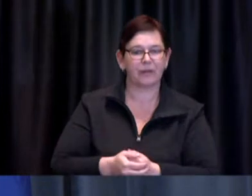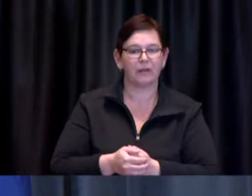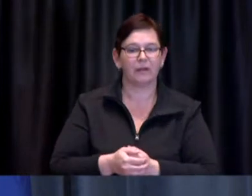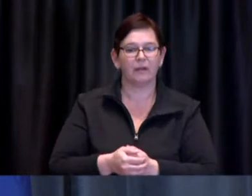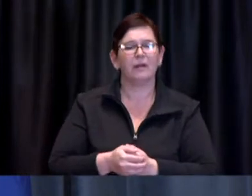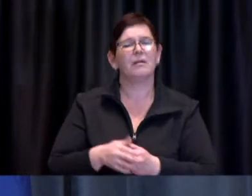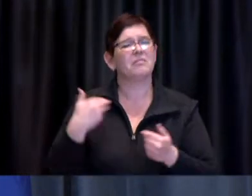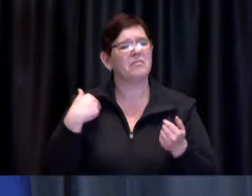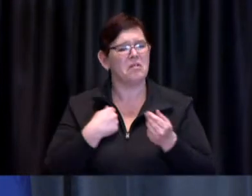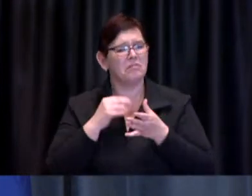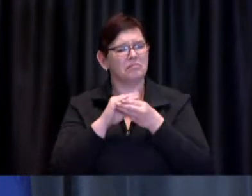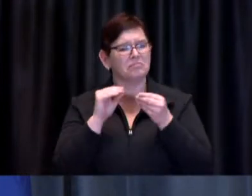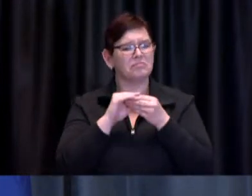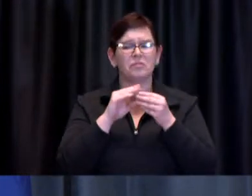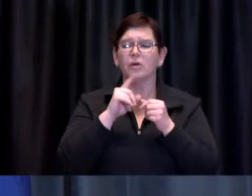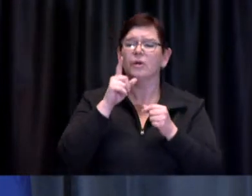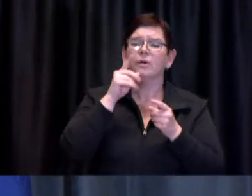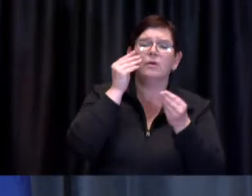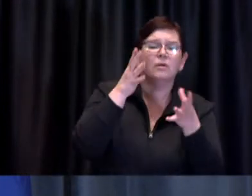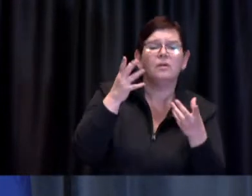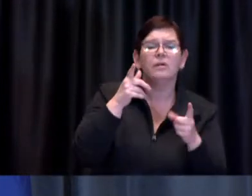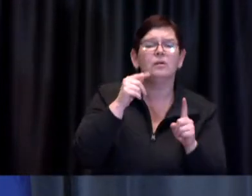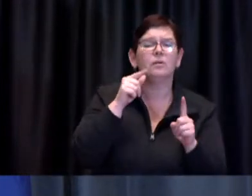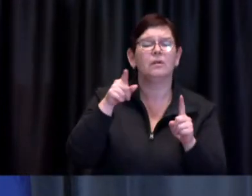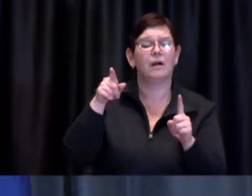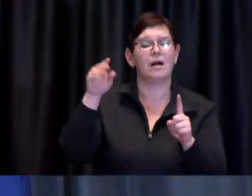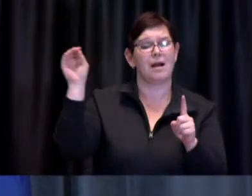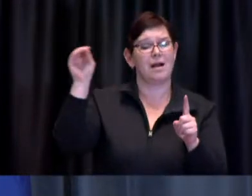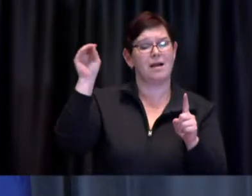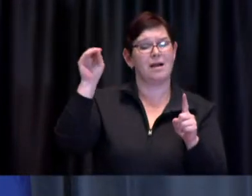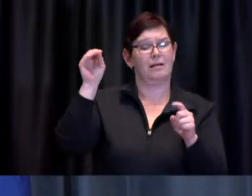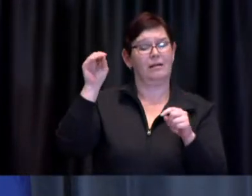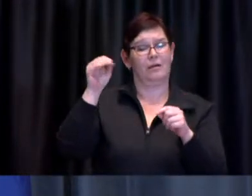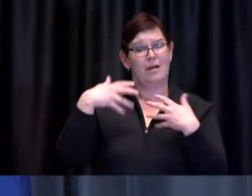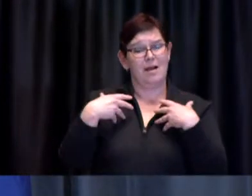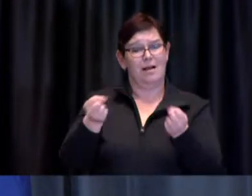through the Ontario Healthcare Leadership Table in response to COVID-19